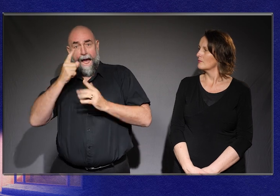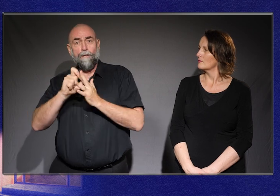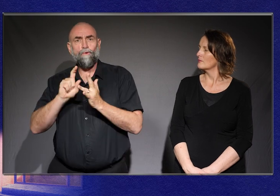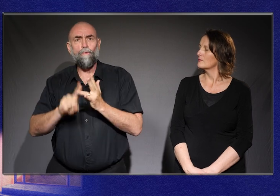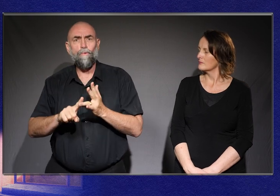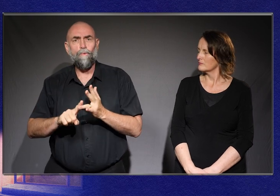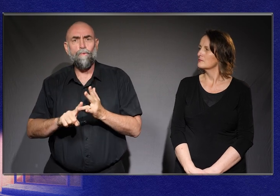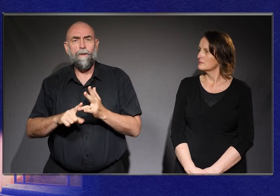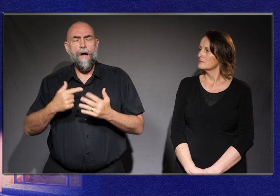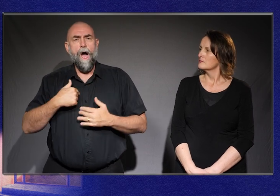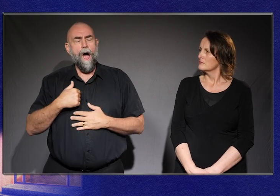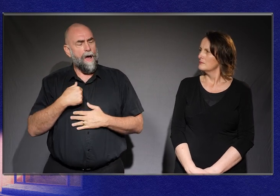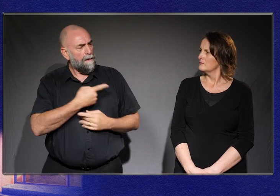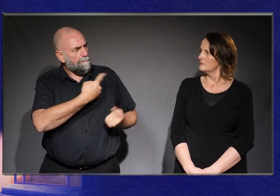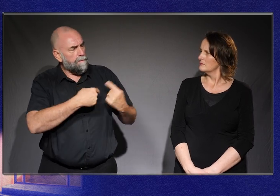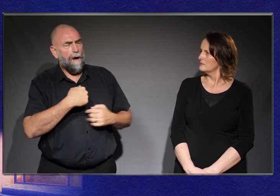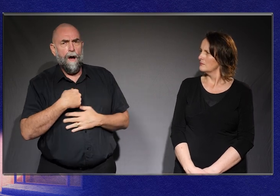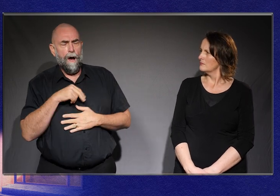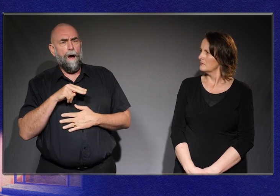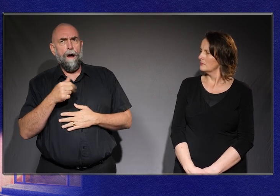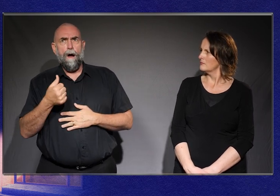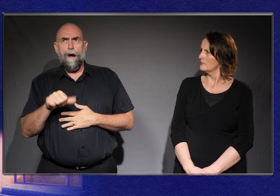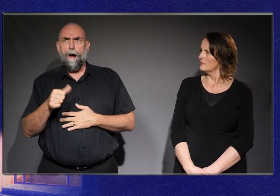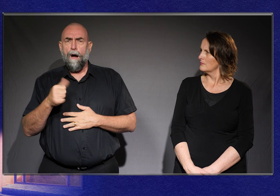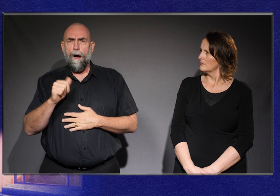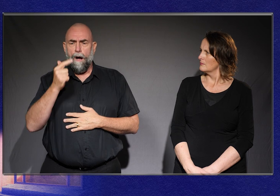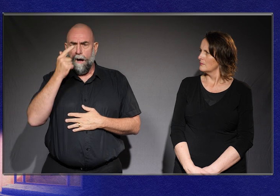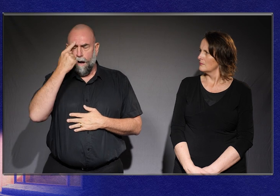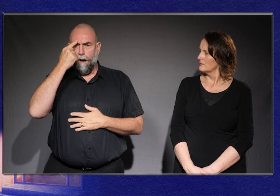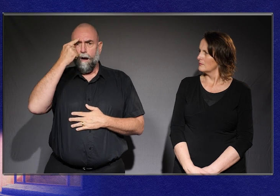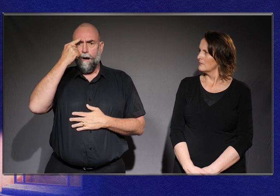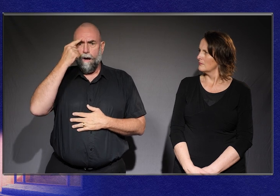As I was processing this idea for the very first time Stellar looked at me and said,